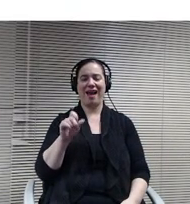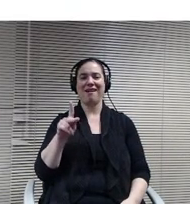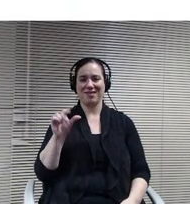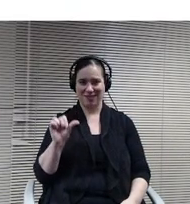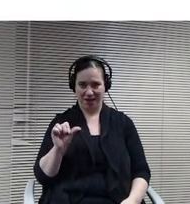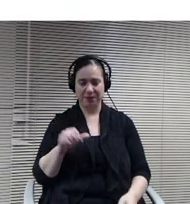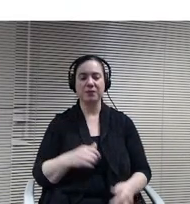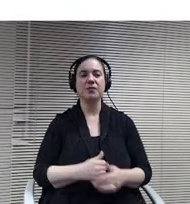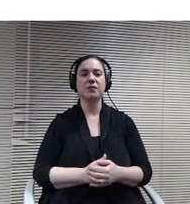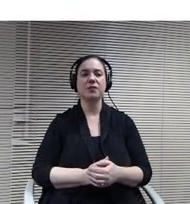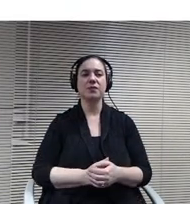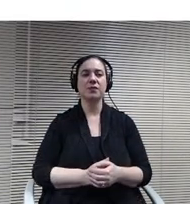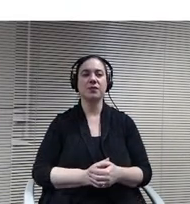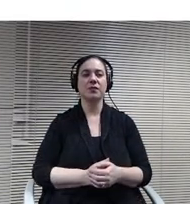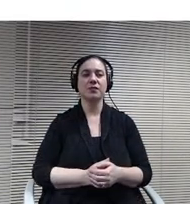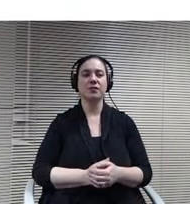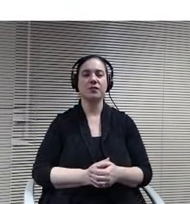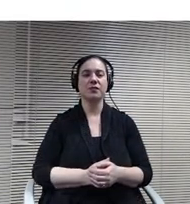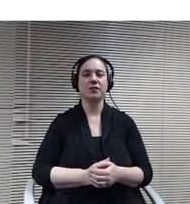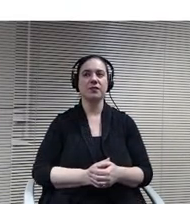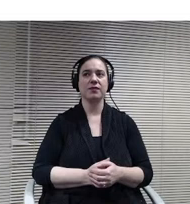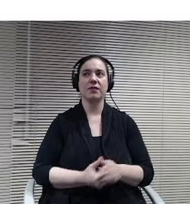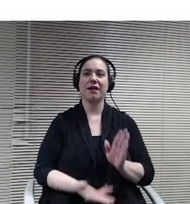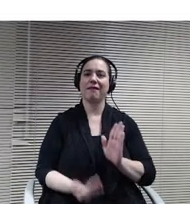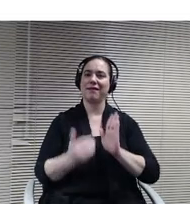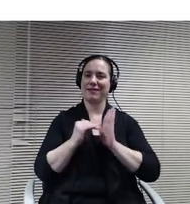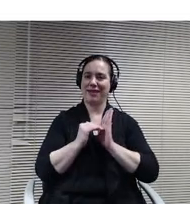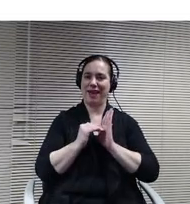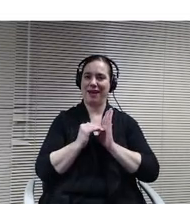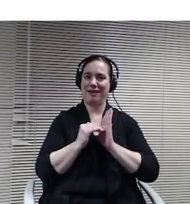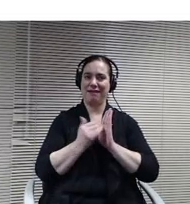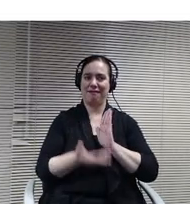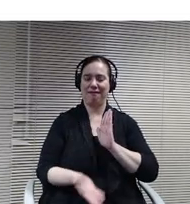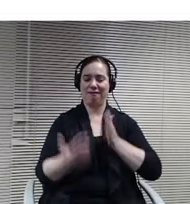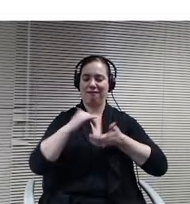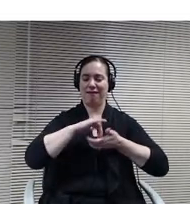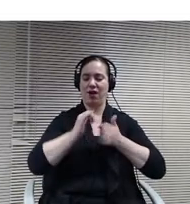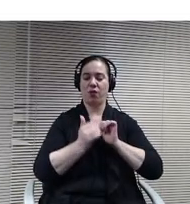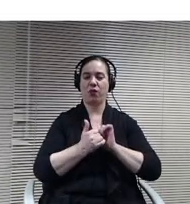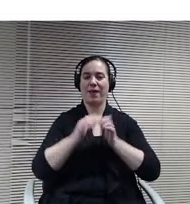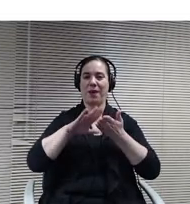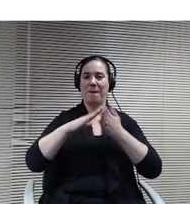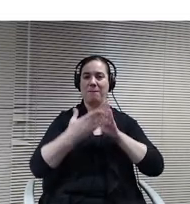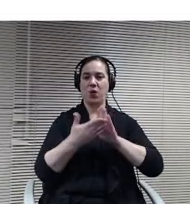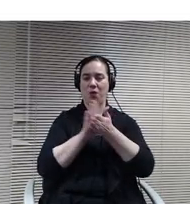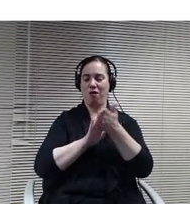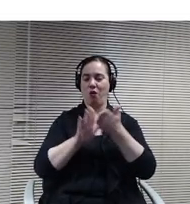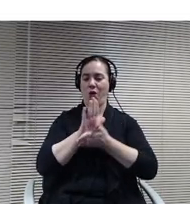Again, collaborating their local Community College, look at dual credit. So we talk about all of our classes within the momentum